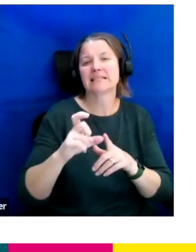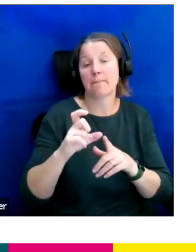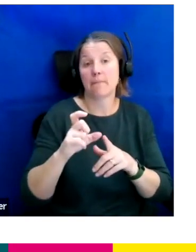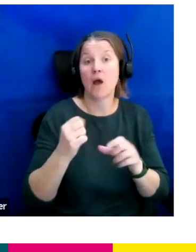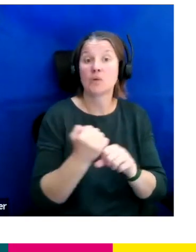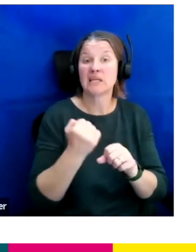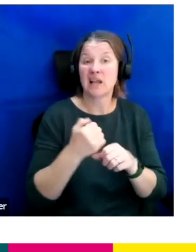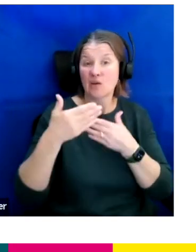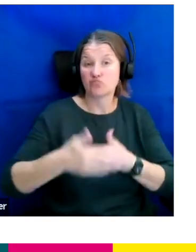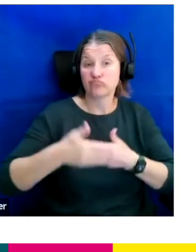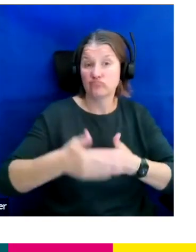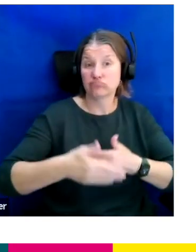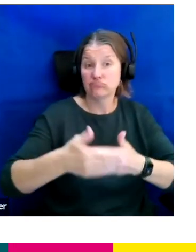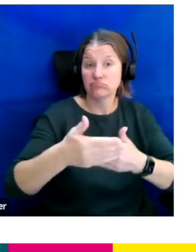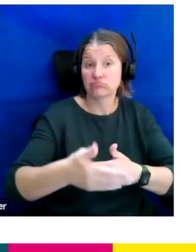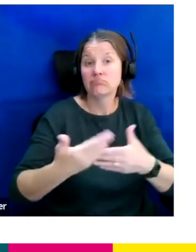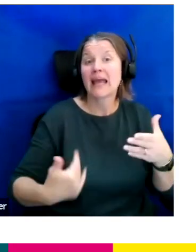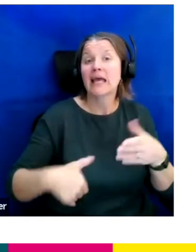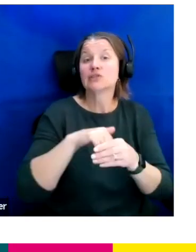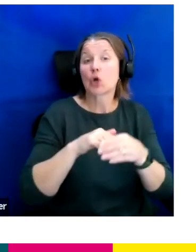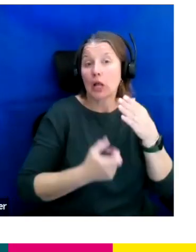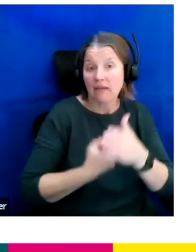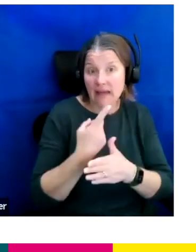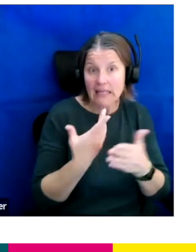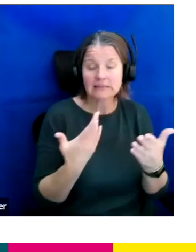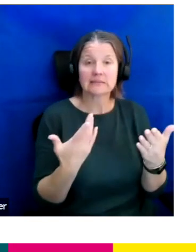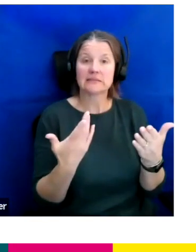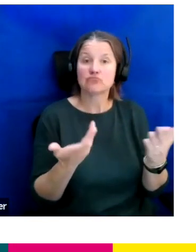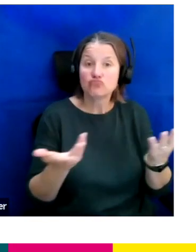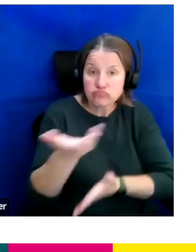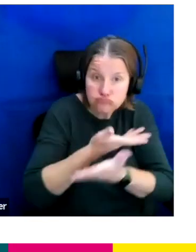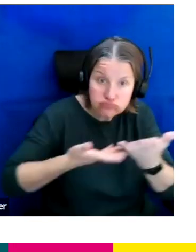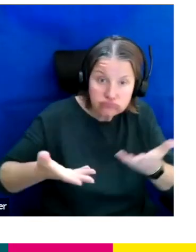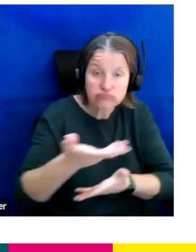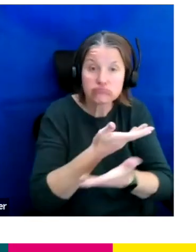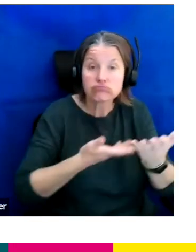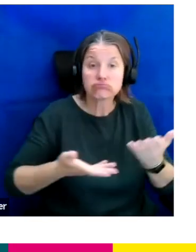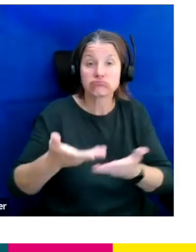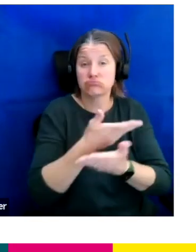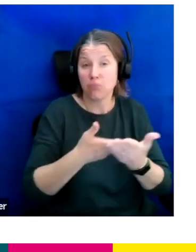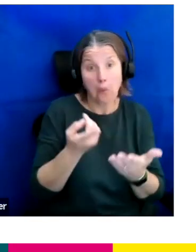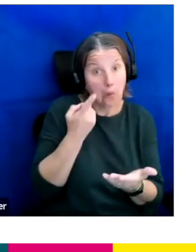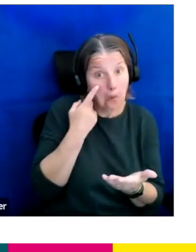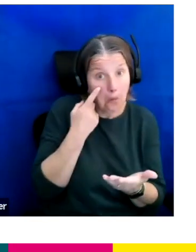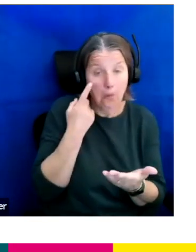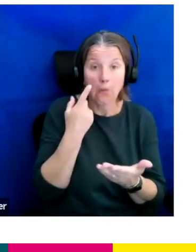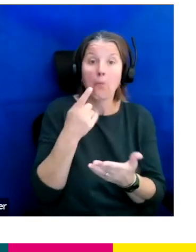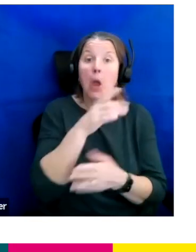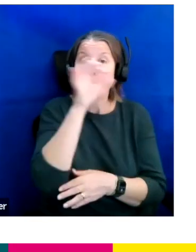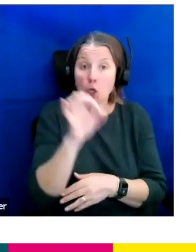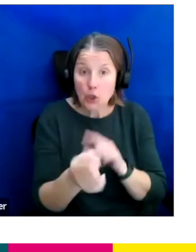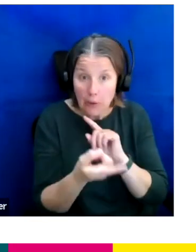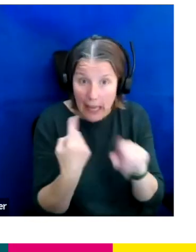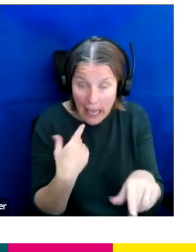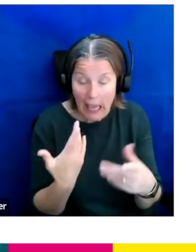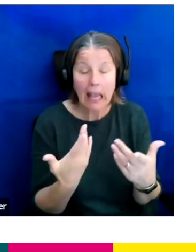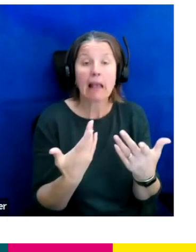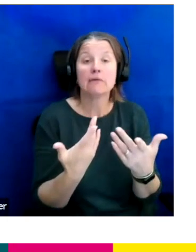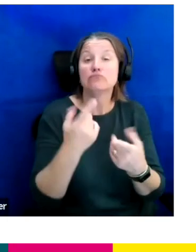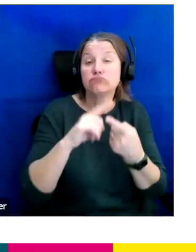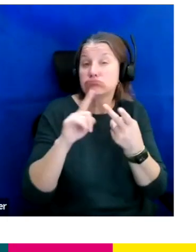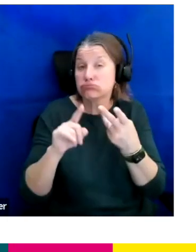of internal events discussions, quite insightful, Q&As, different things throughout the month